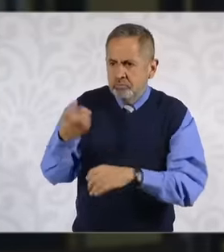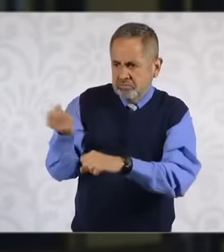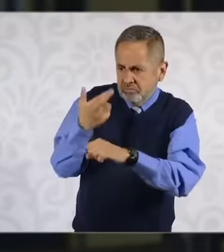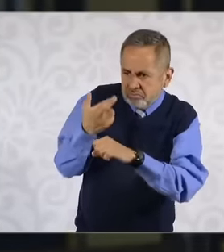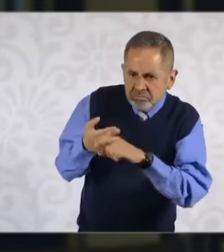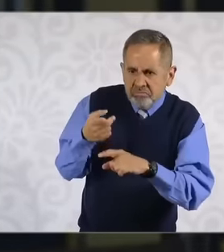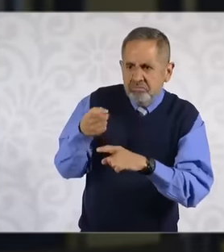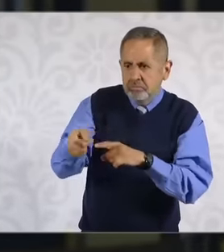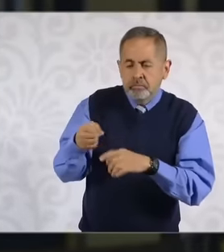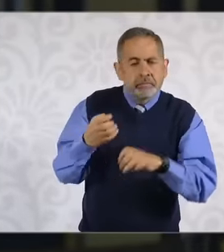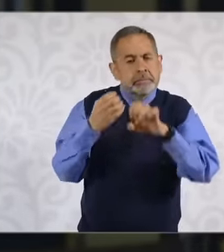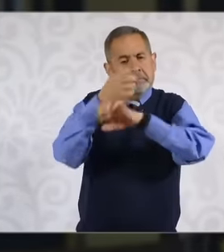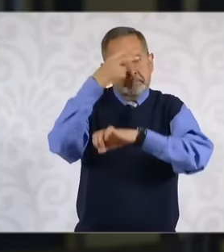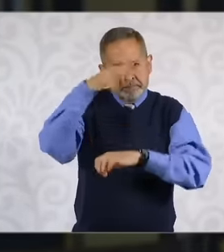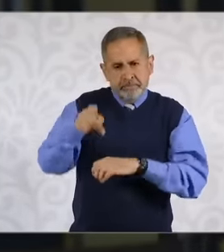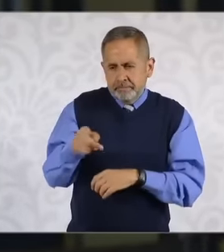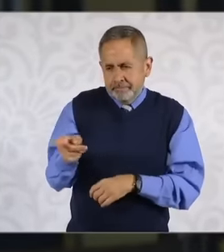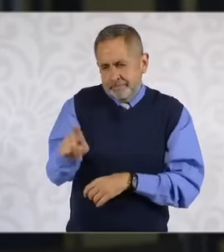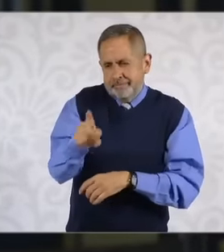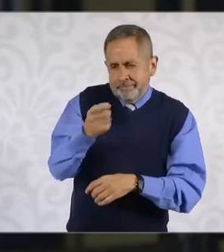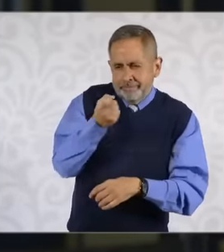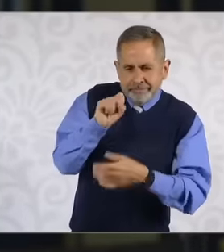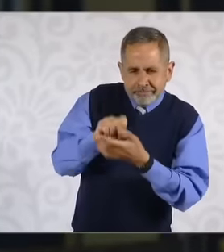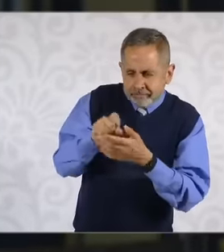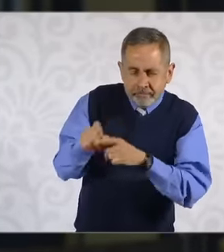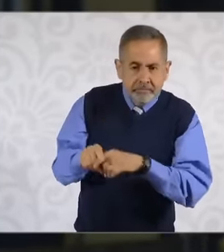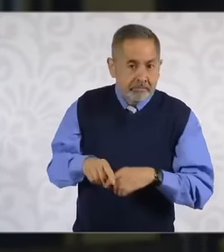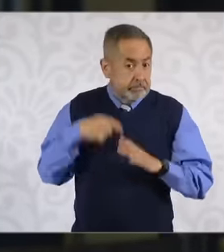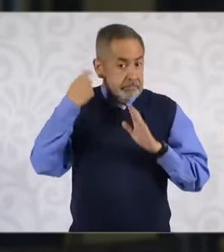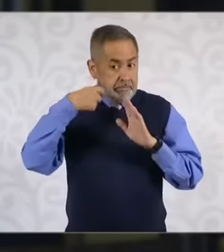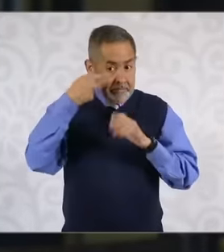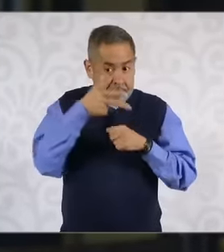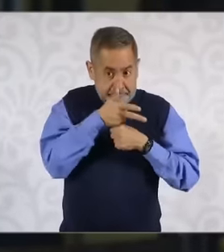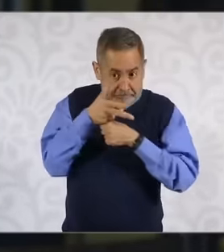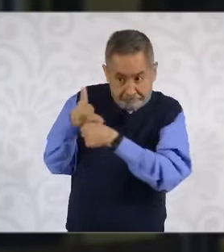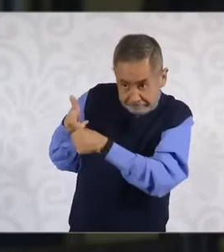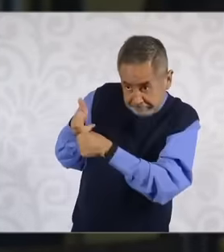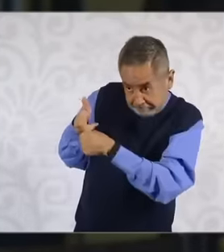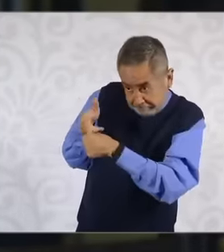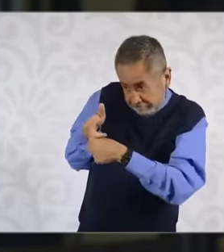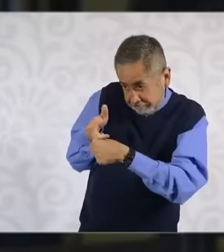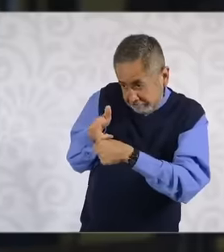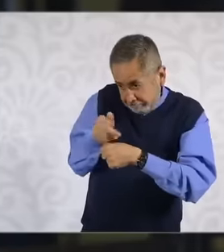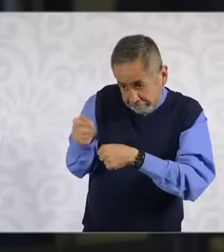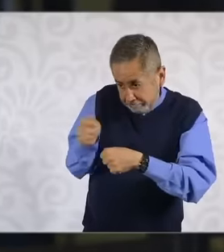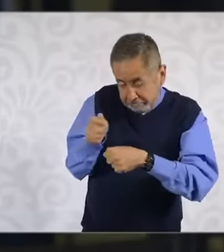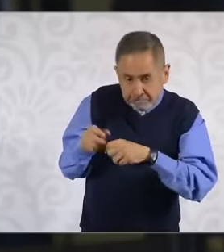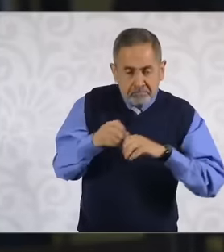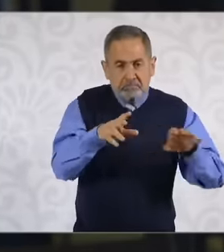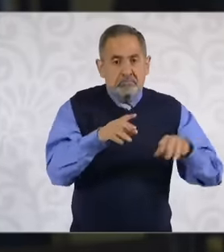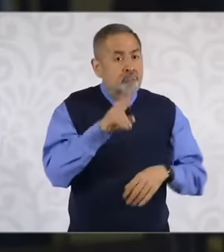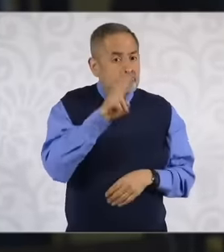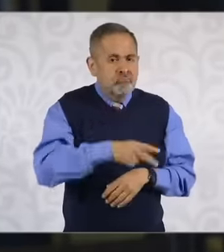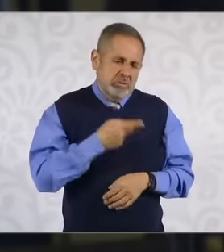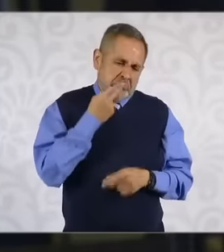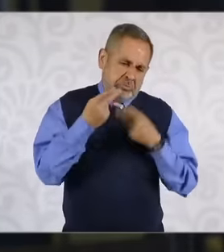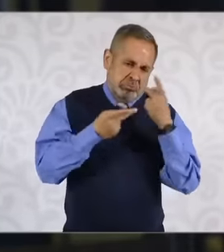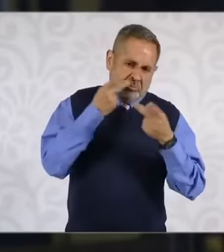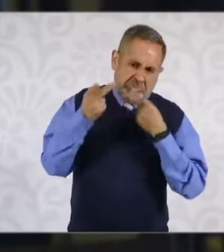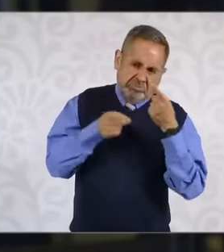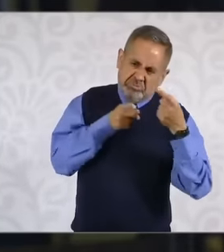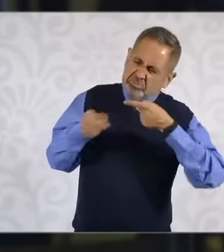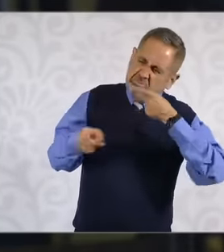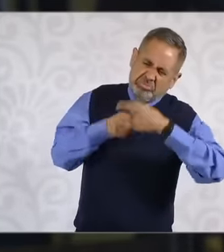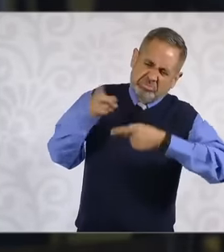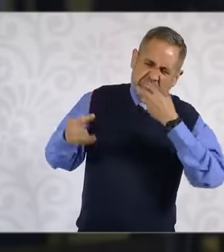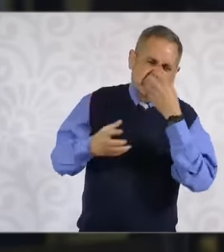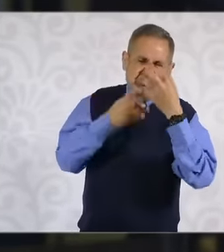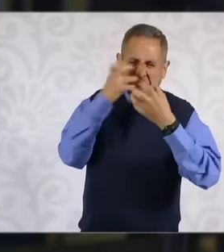State of Mexico in the video eh Well there is a verbal attack and screams from a